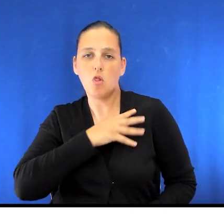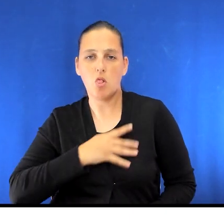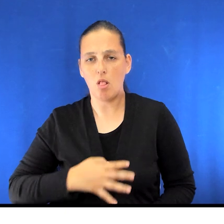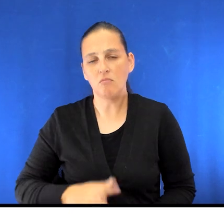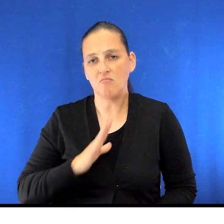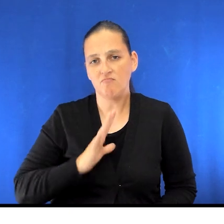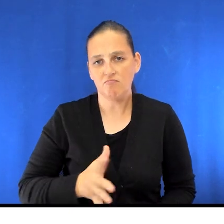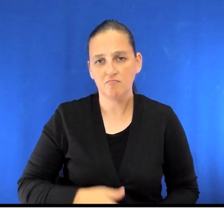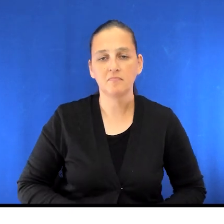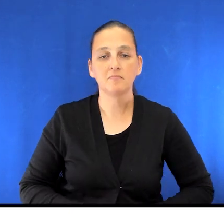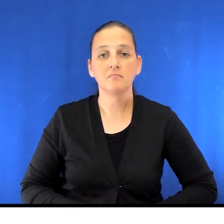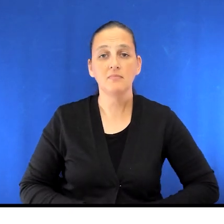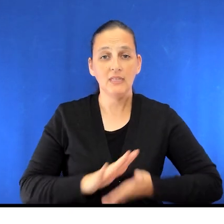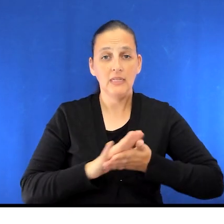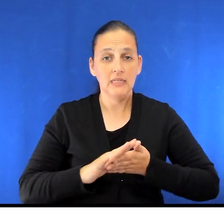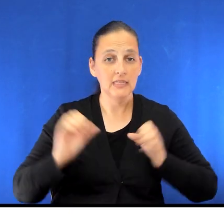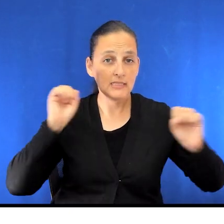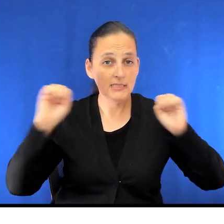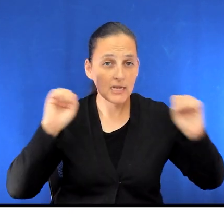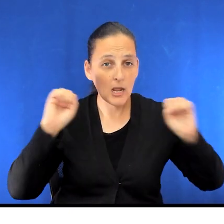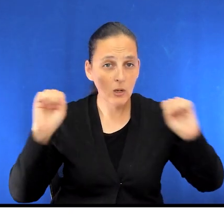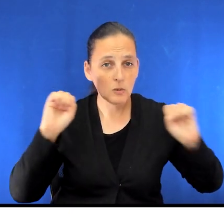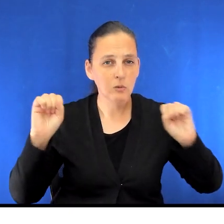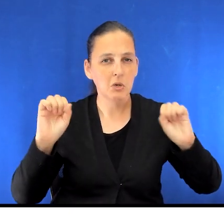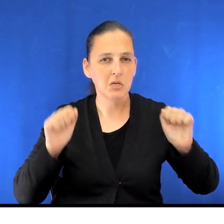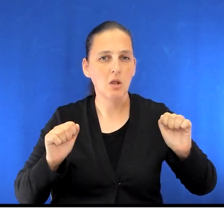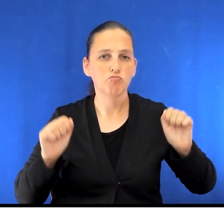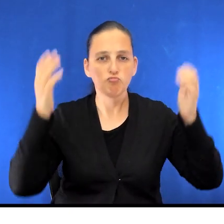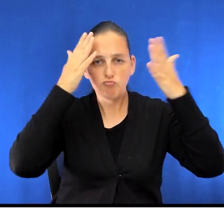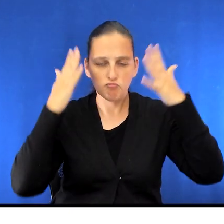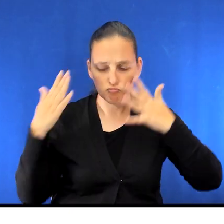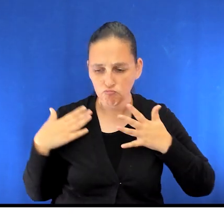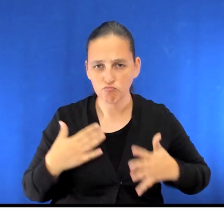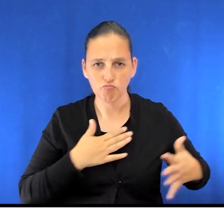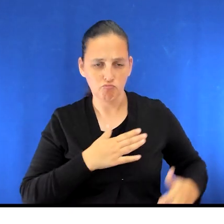Take a clean towel, one that you haven't used to wipe the rest of your body and pat your incisions dry.